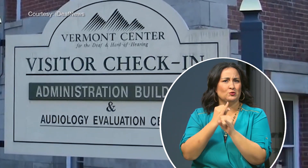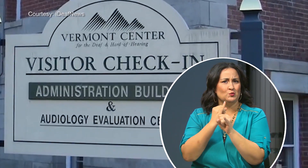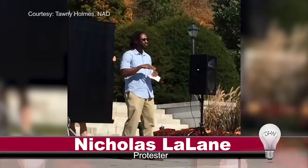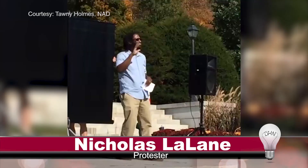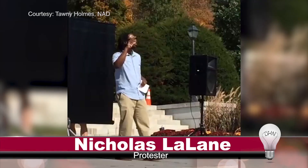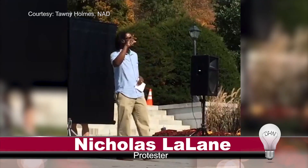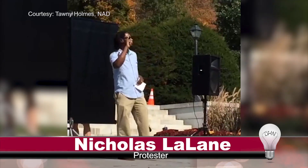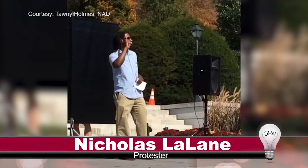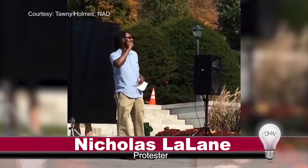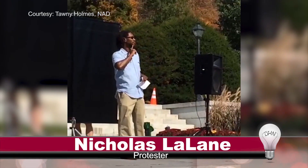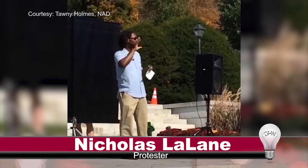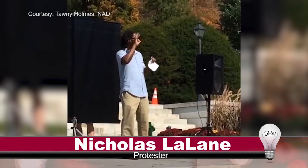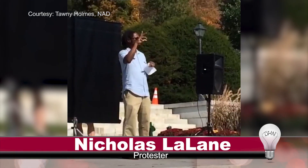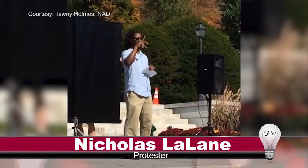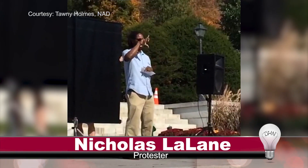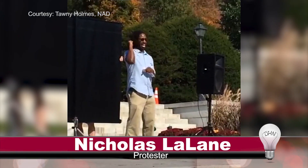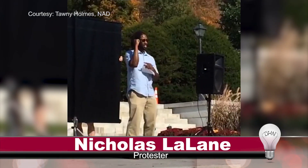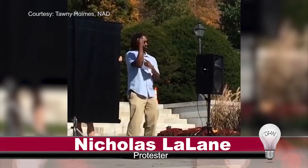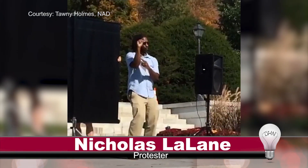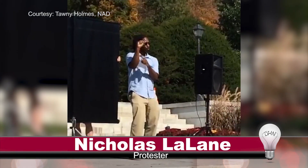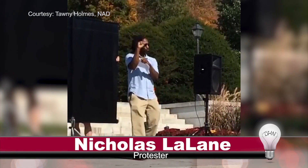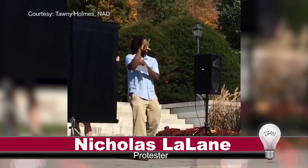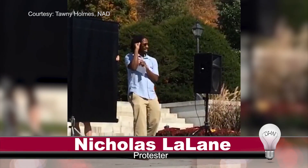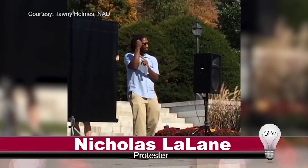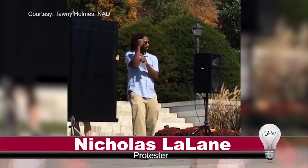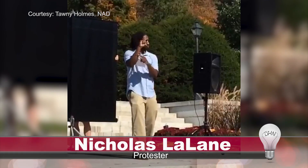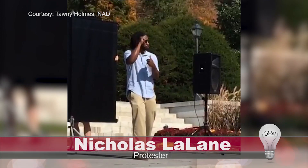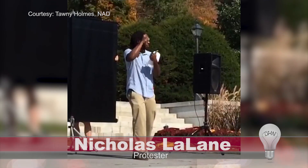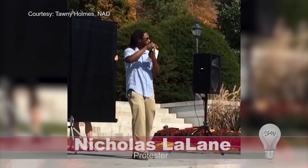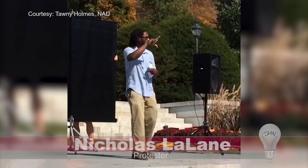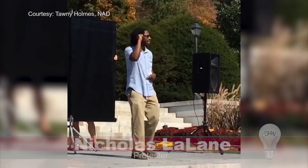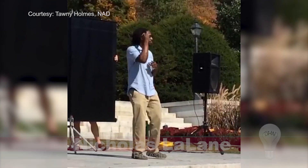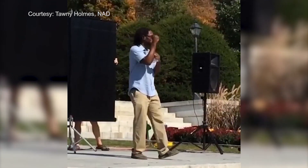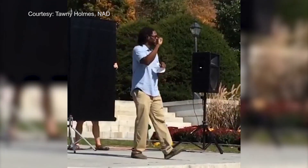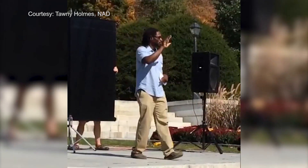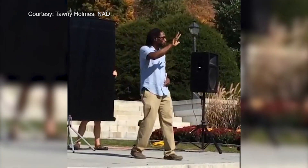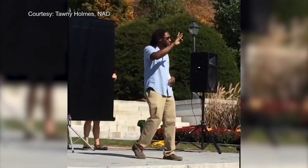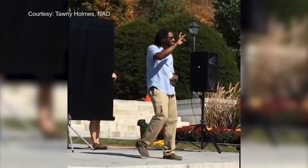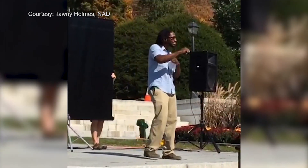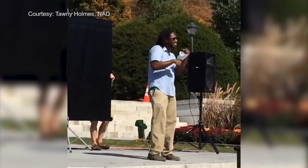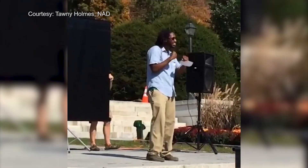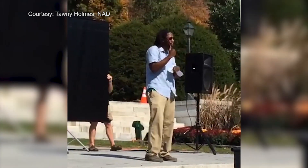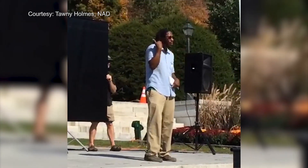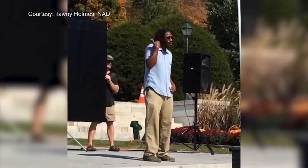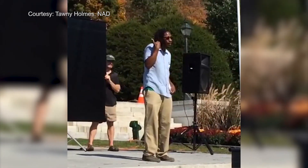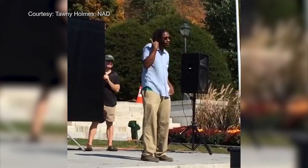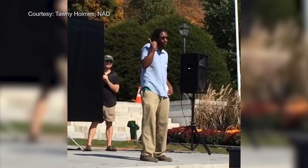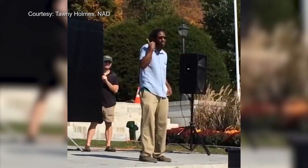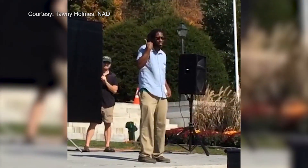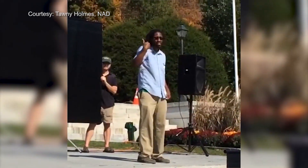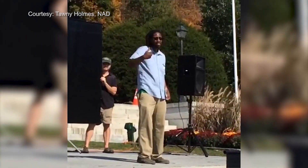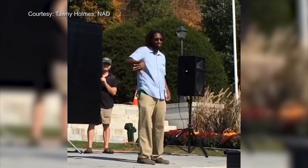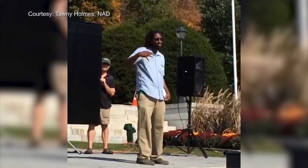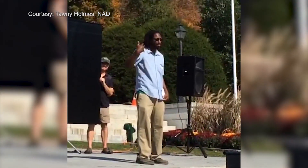Nicholas: “Remember when Gallaudet had the Deaf President Now movement? That was 36 years ago.